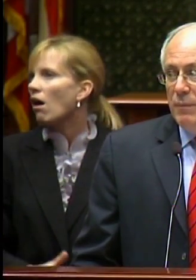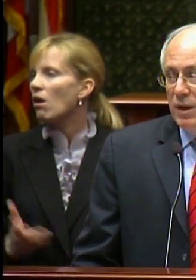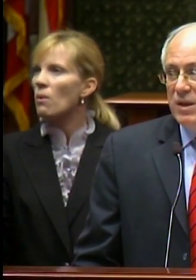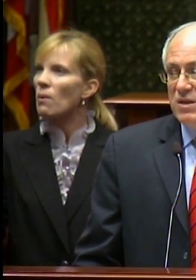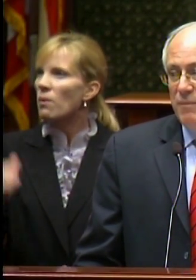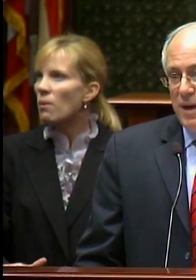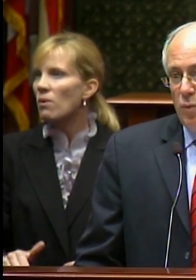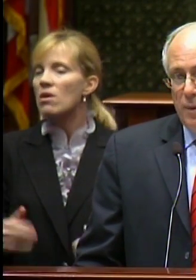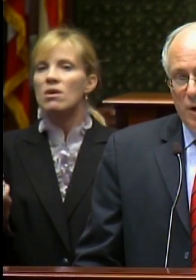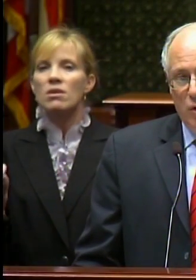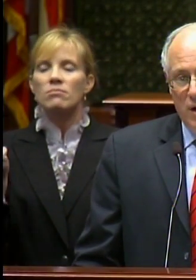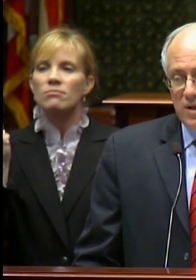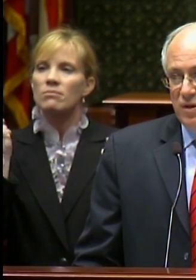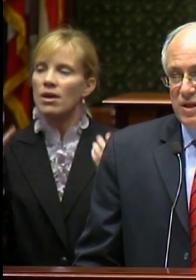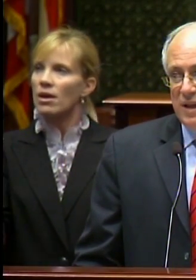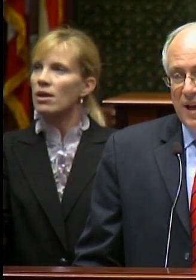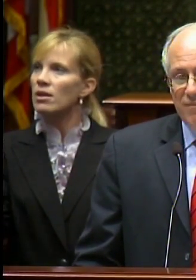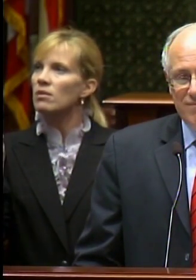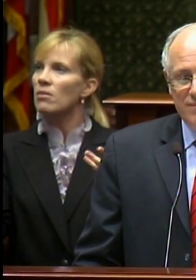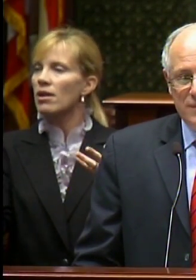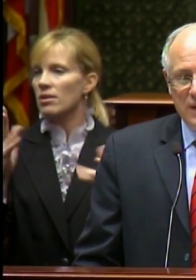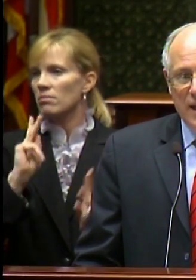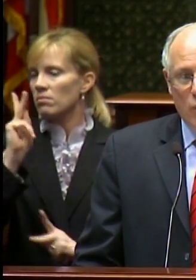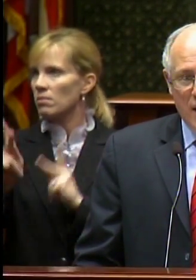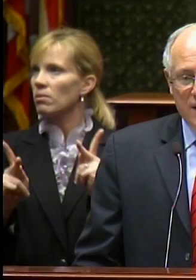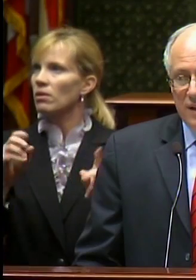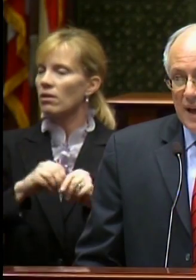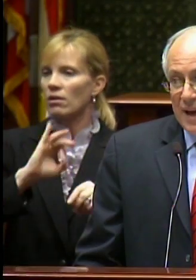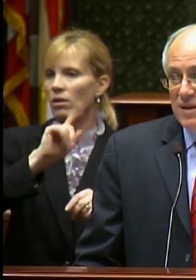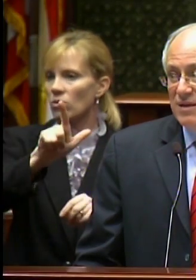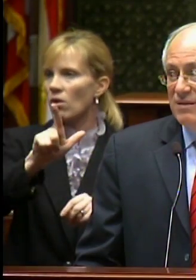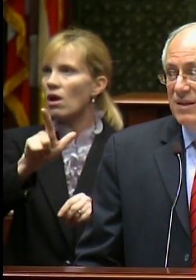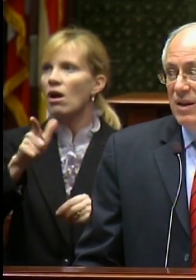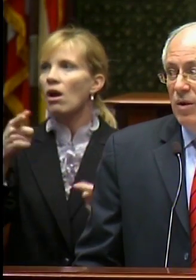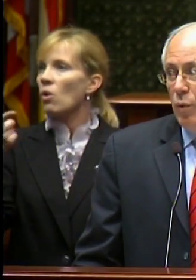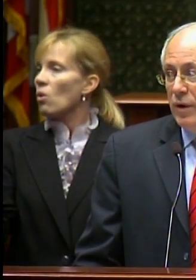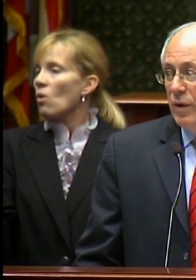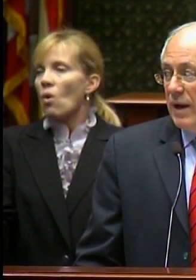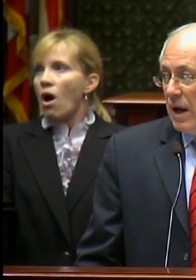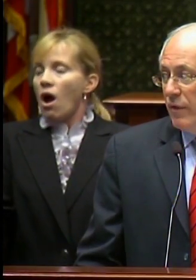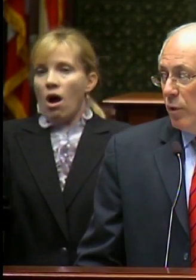Millions of men and women across our state lay awake at night, wondering how they will